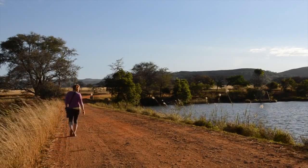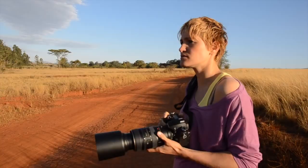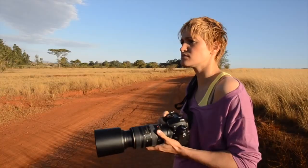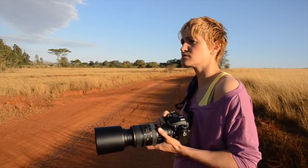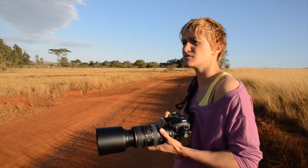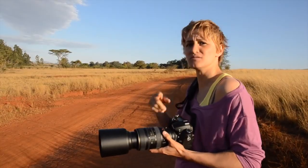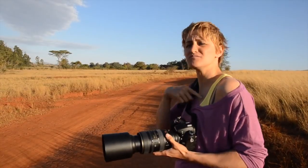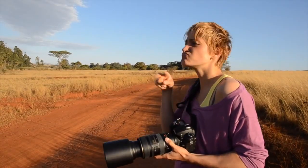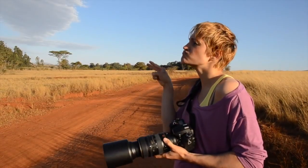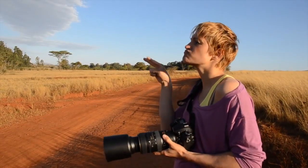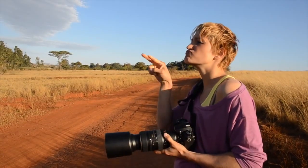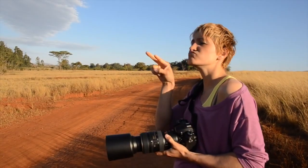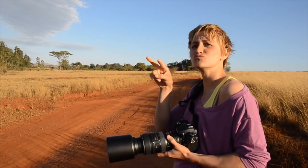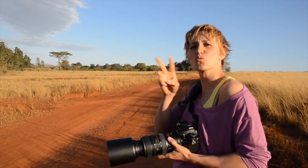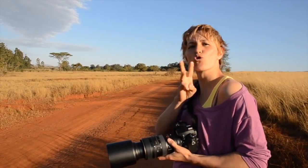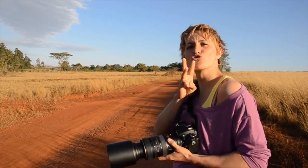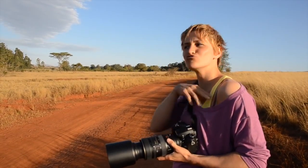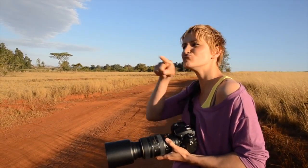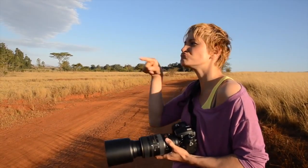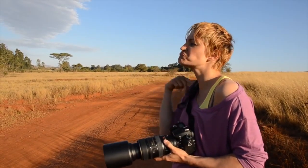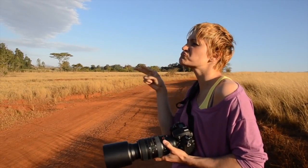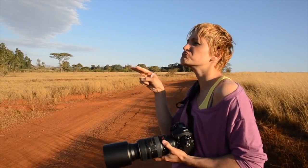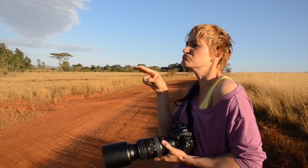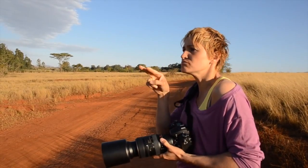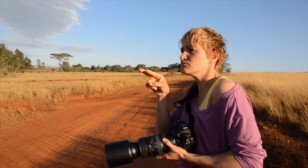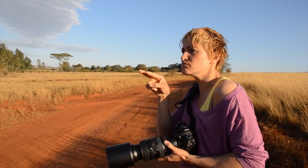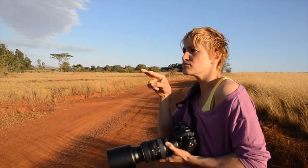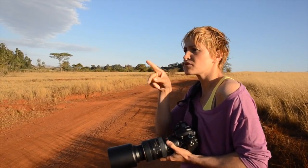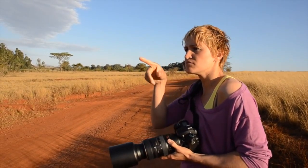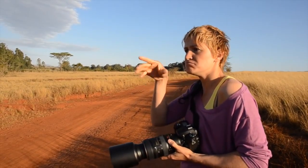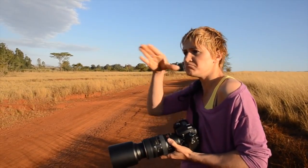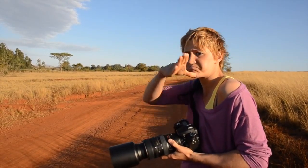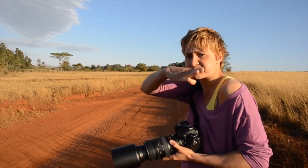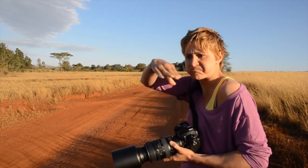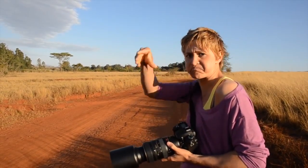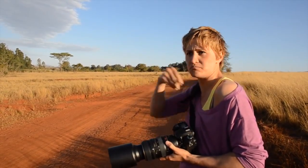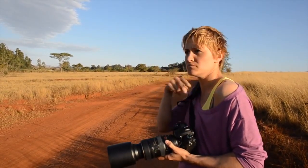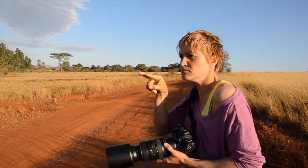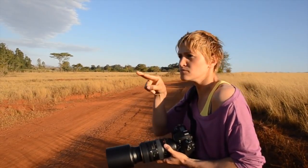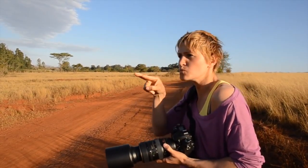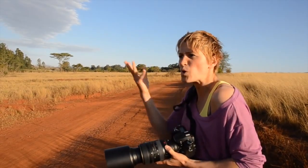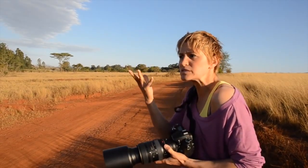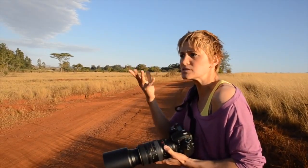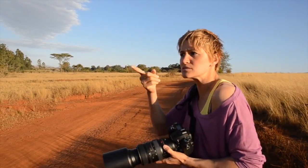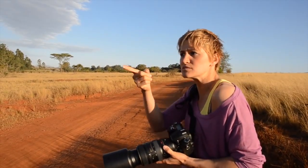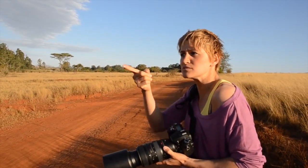the water and bite me. Looking out on the water, I saw something